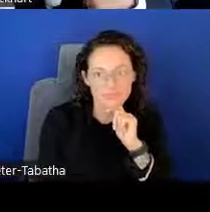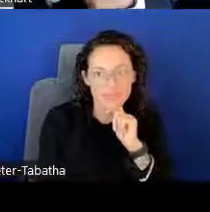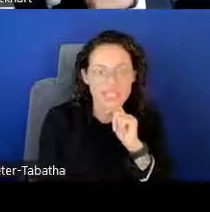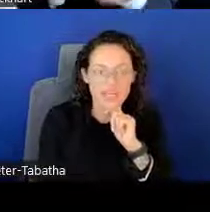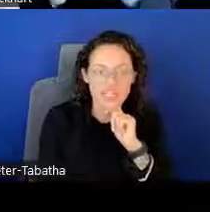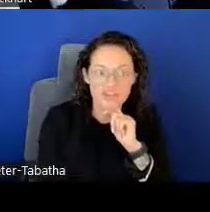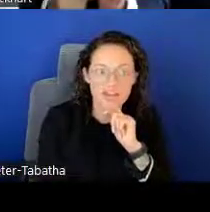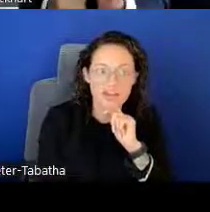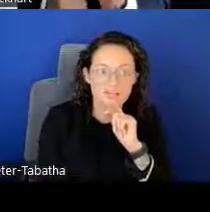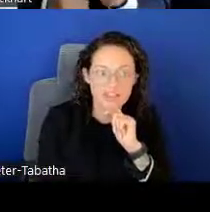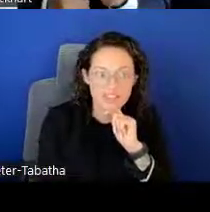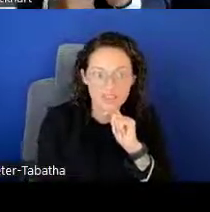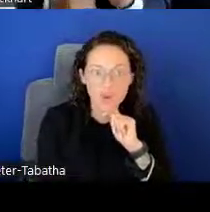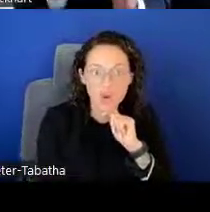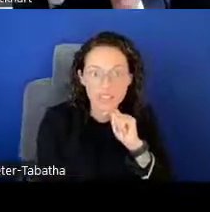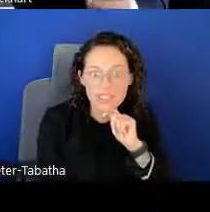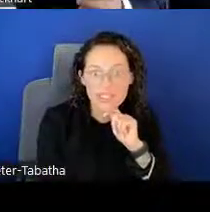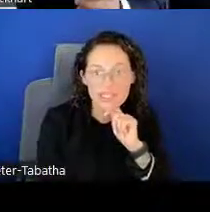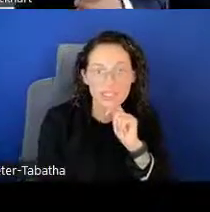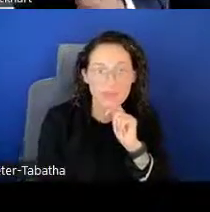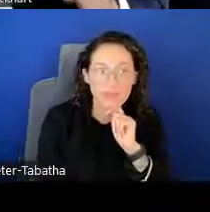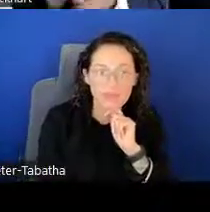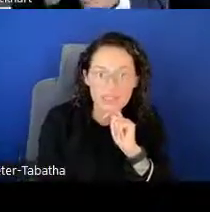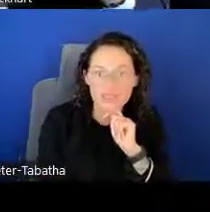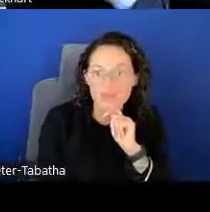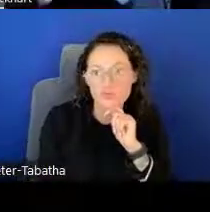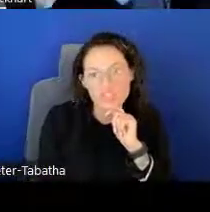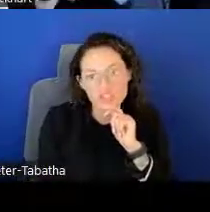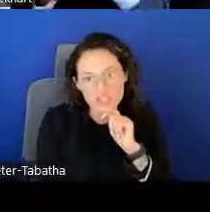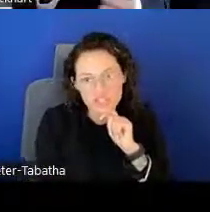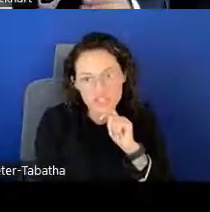Demonstrate effective qualities and commitment to research.